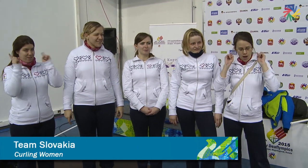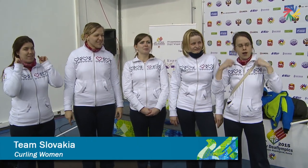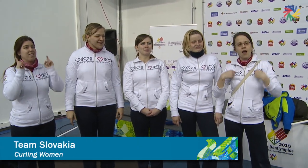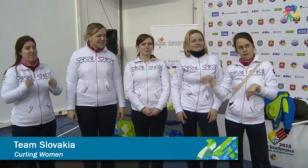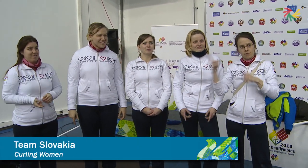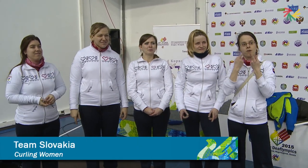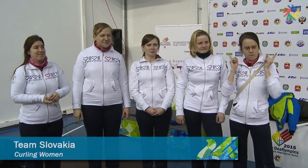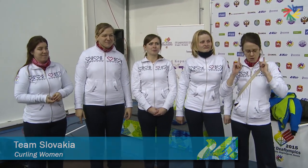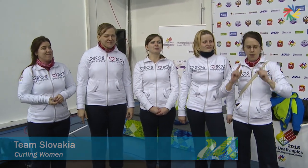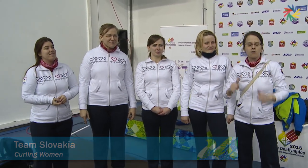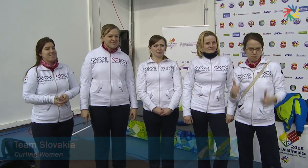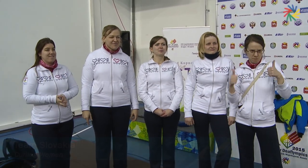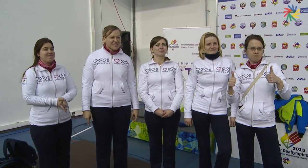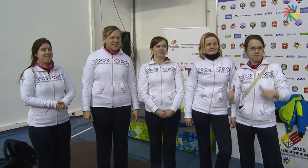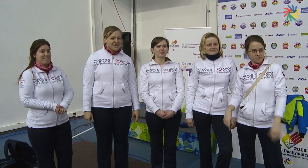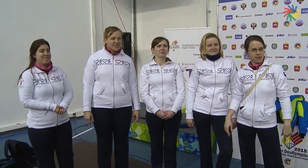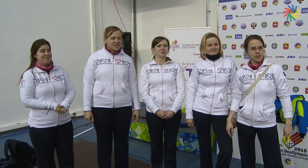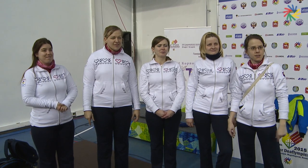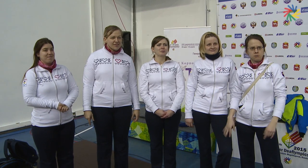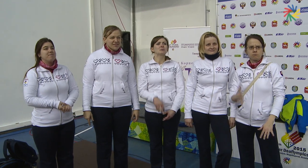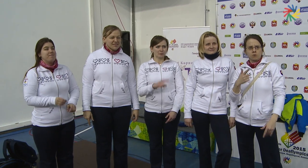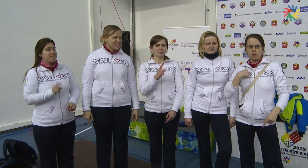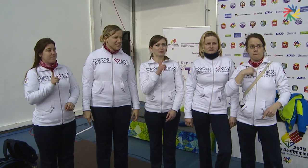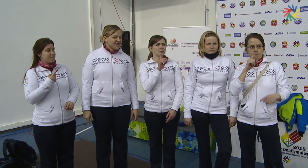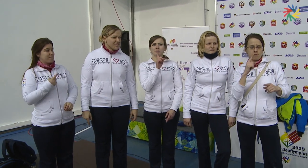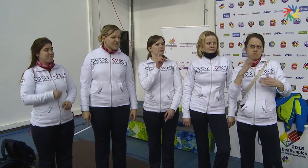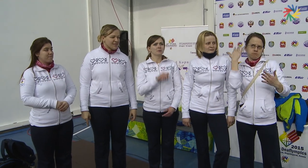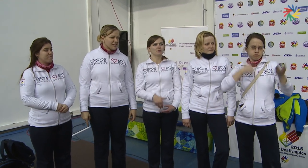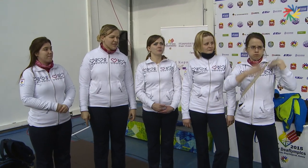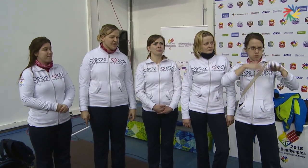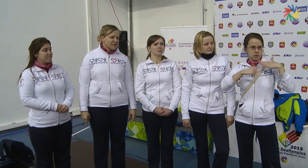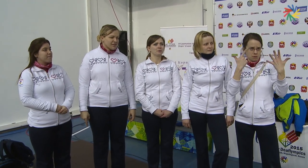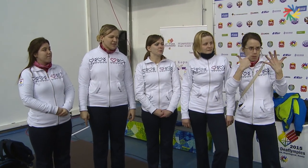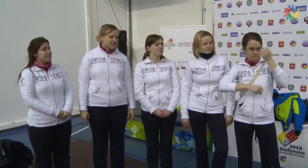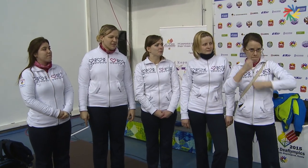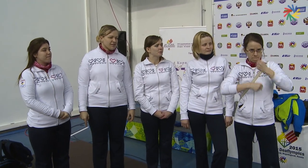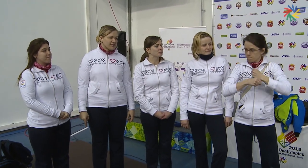We are Team Slovakia. Some of us competed